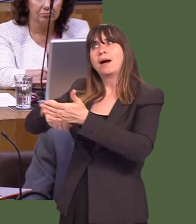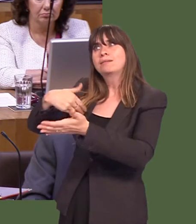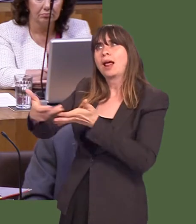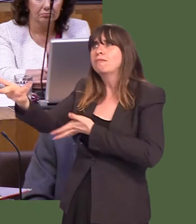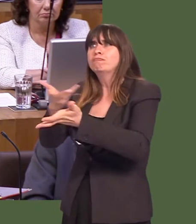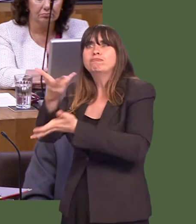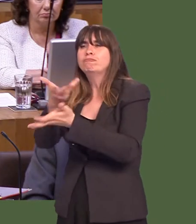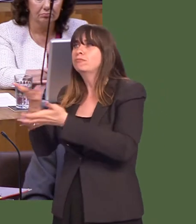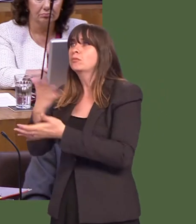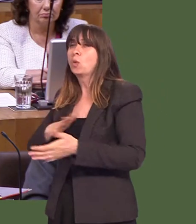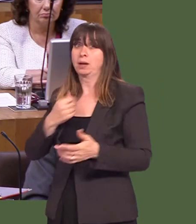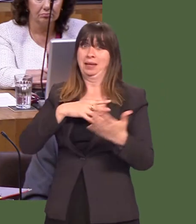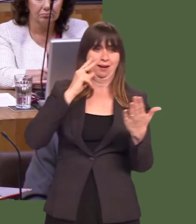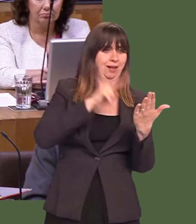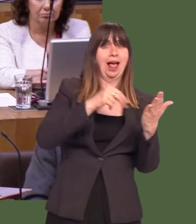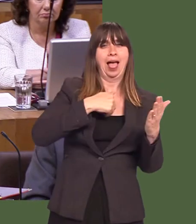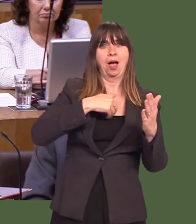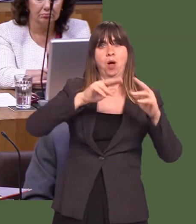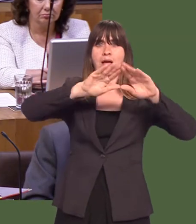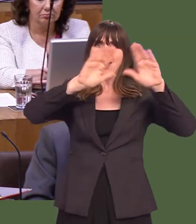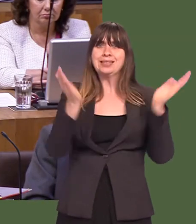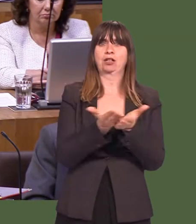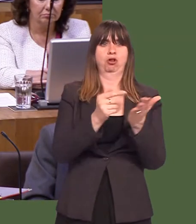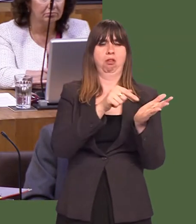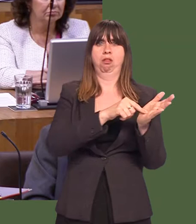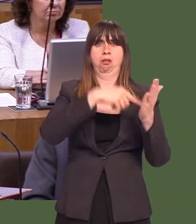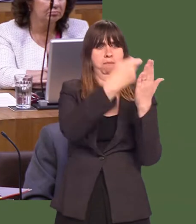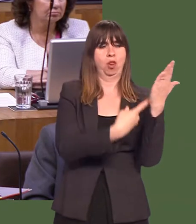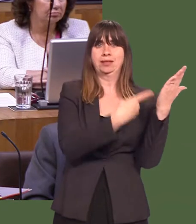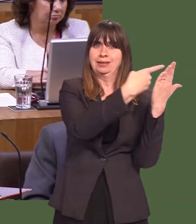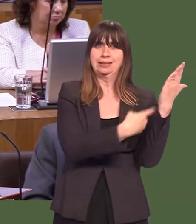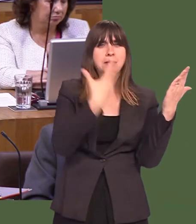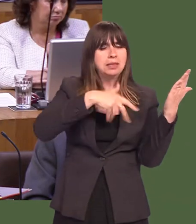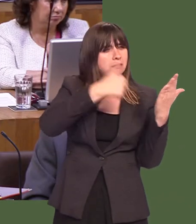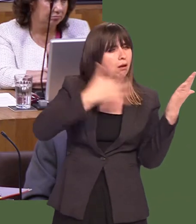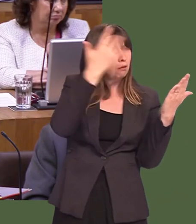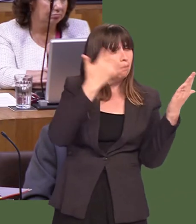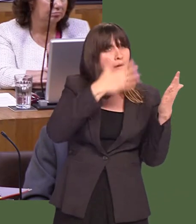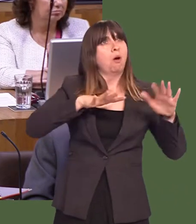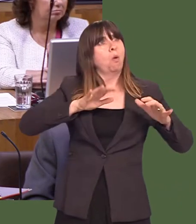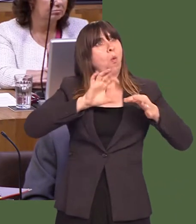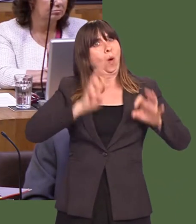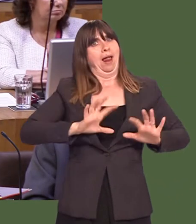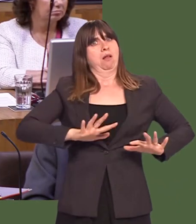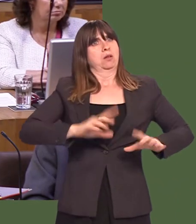Weíve already started looking at our international policy, in particular where we need to beef up our international presence.